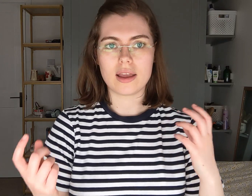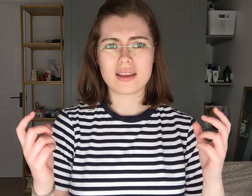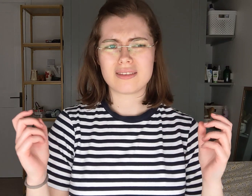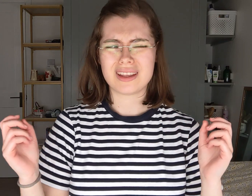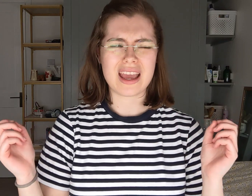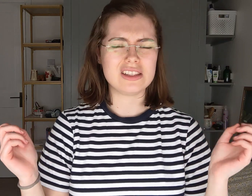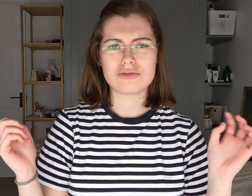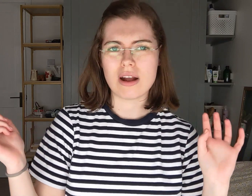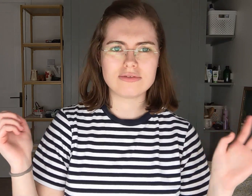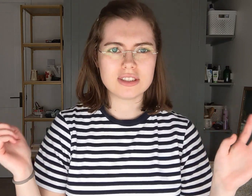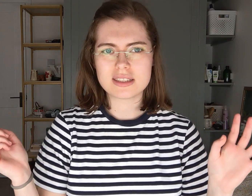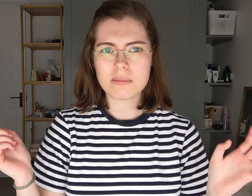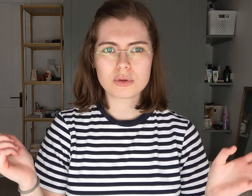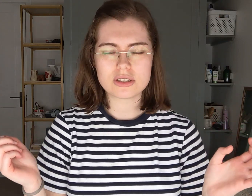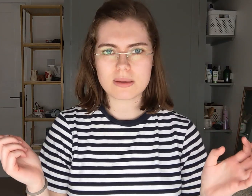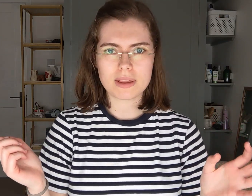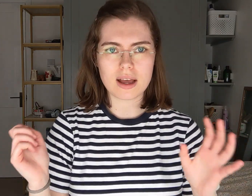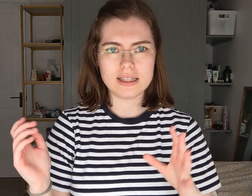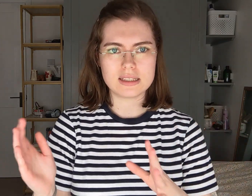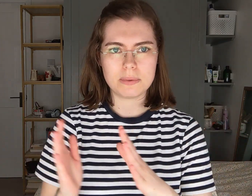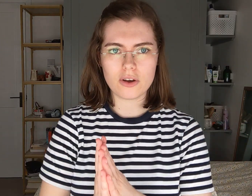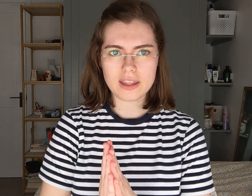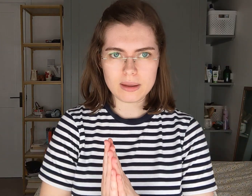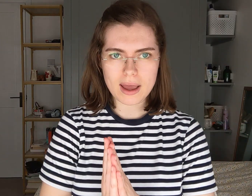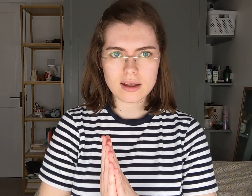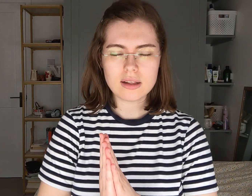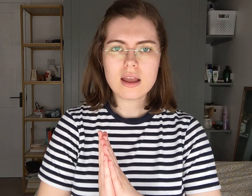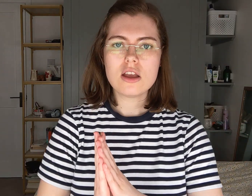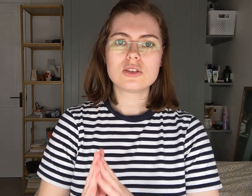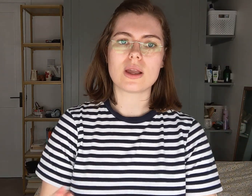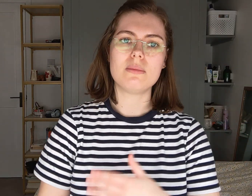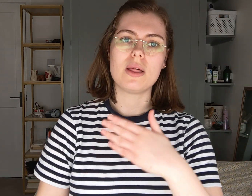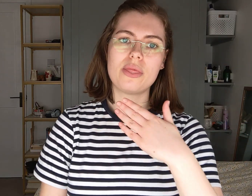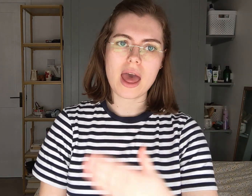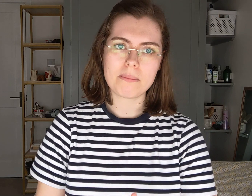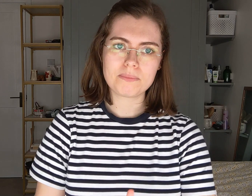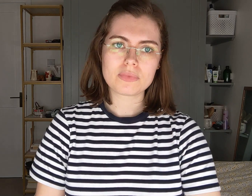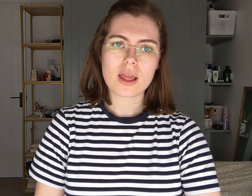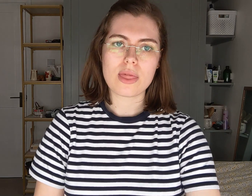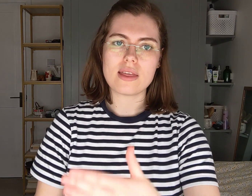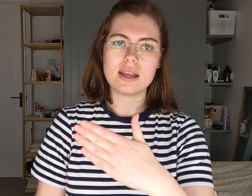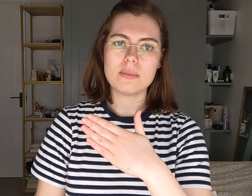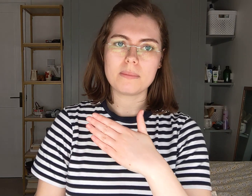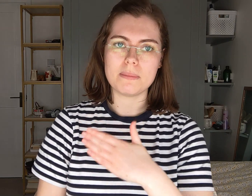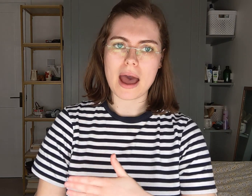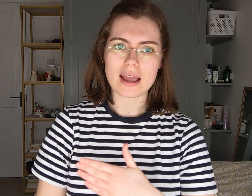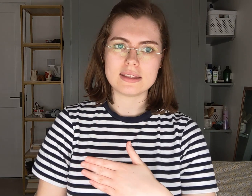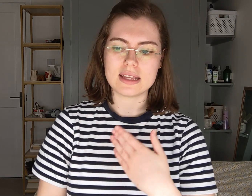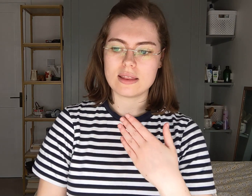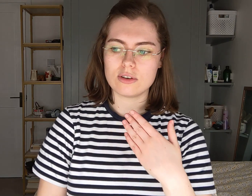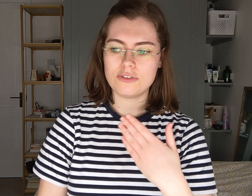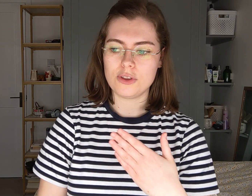like I 'm bei ng a